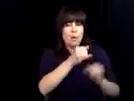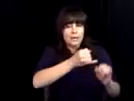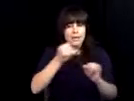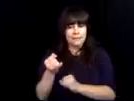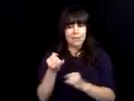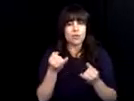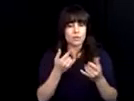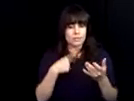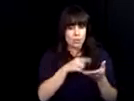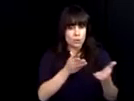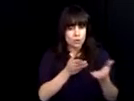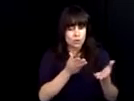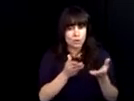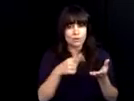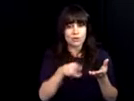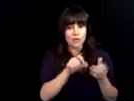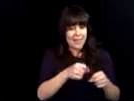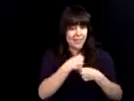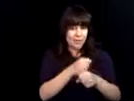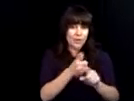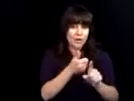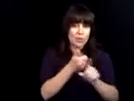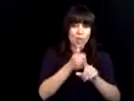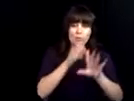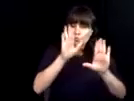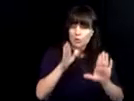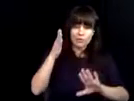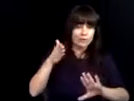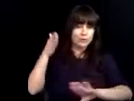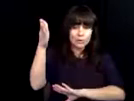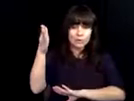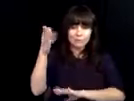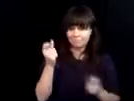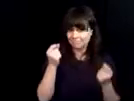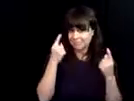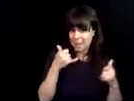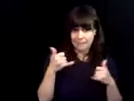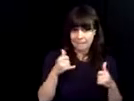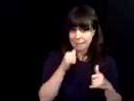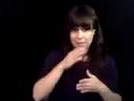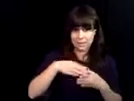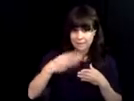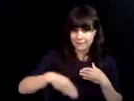R as we celebrate our past and work to empower the individuals we serve to create great futures.